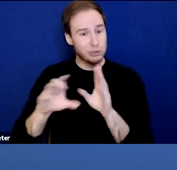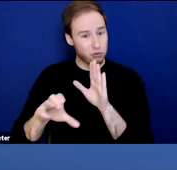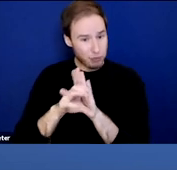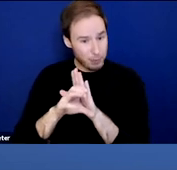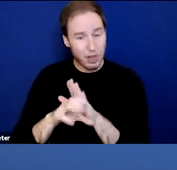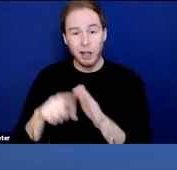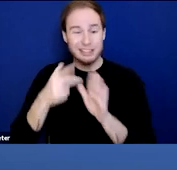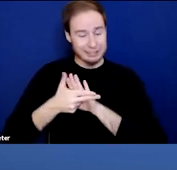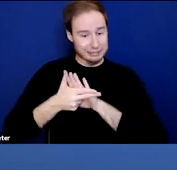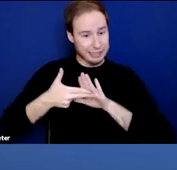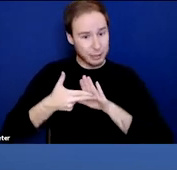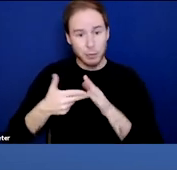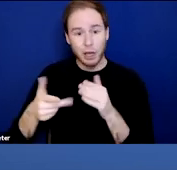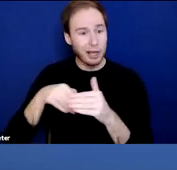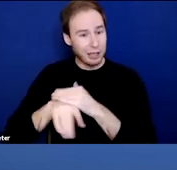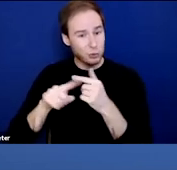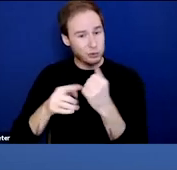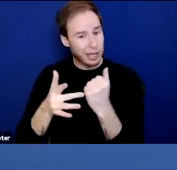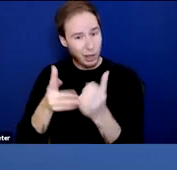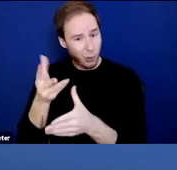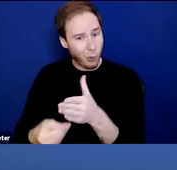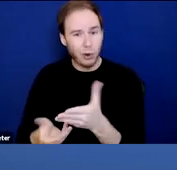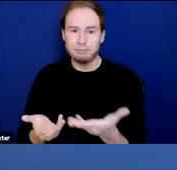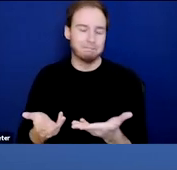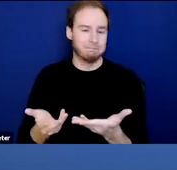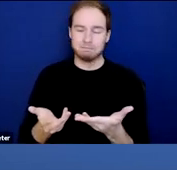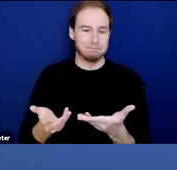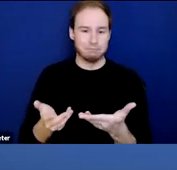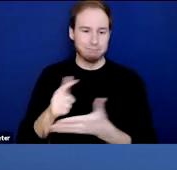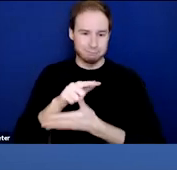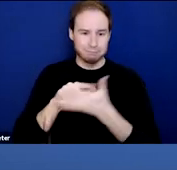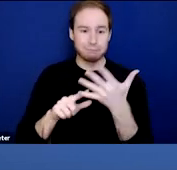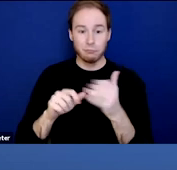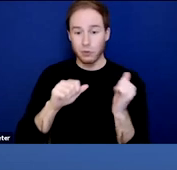and access to technology. Another study found that those with substance use disorders